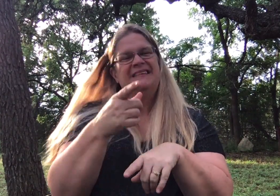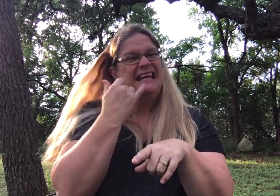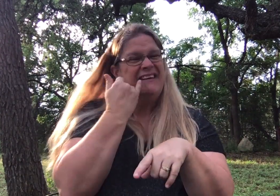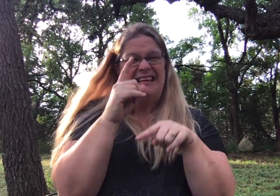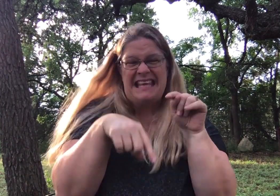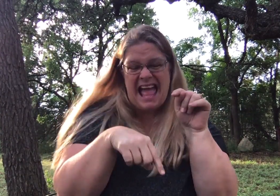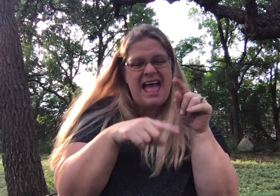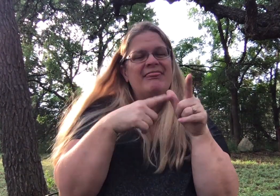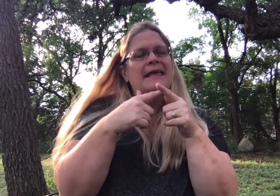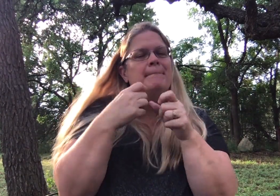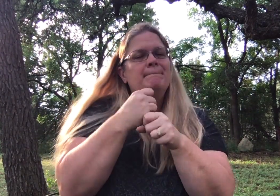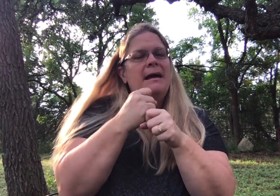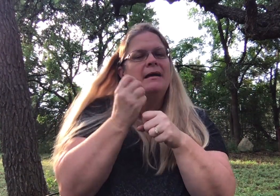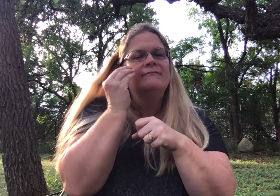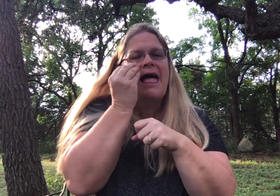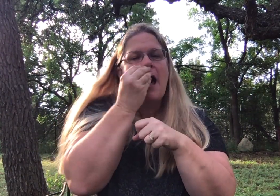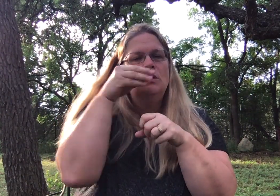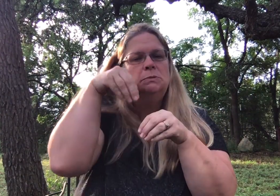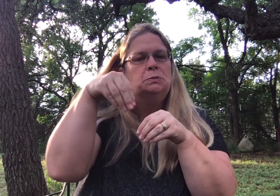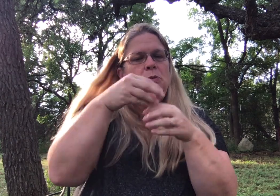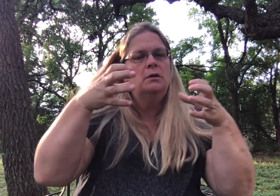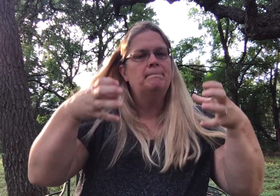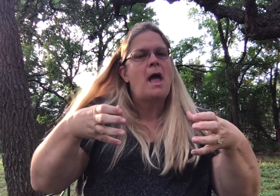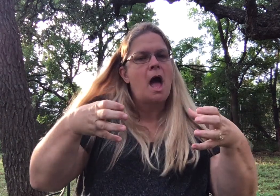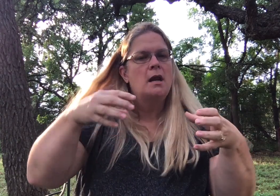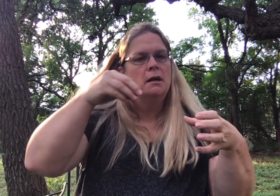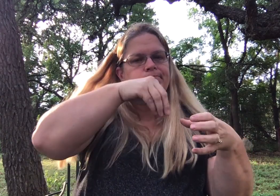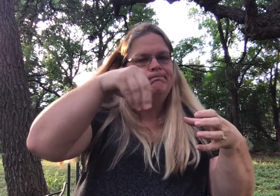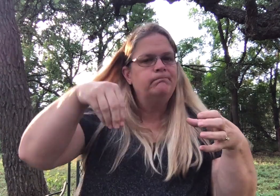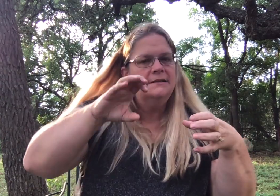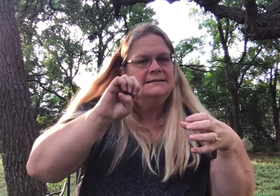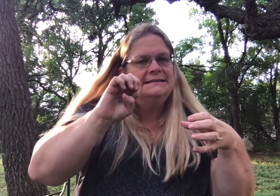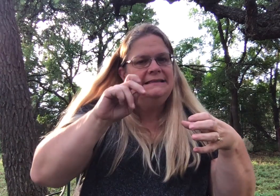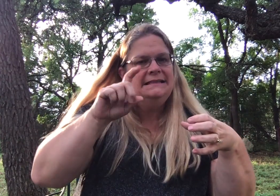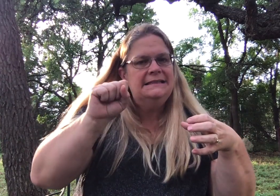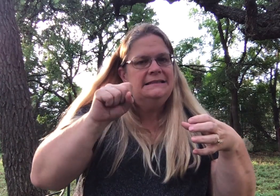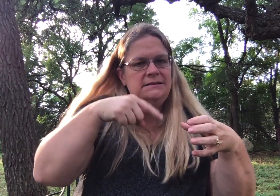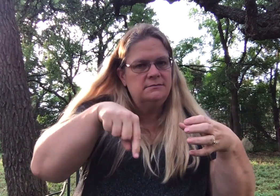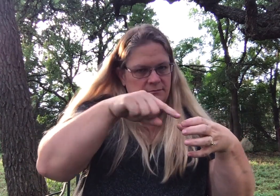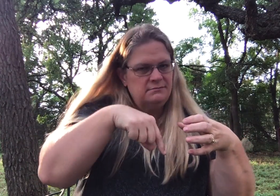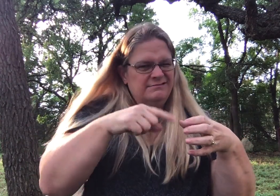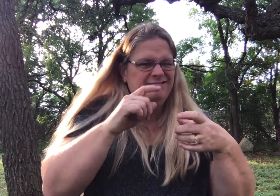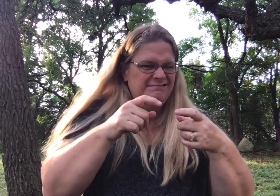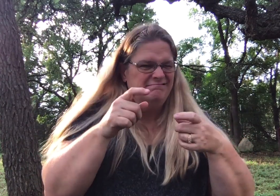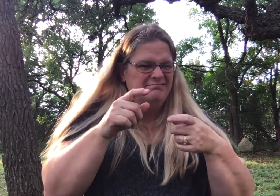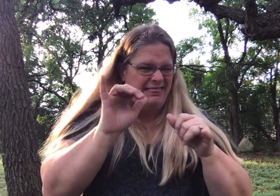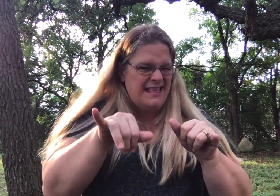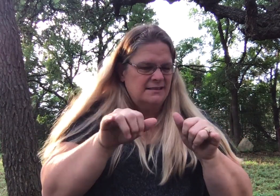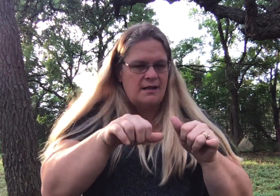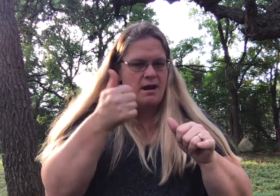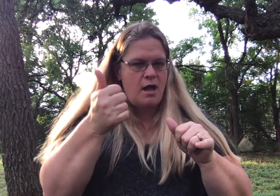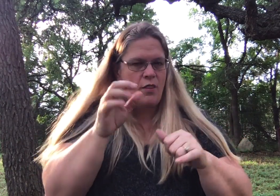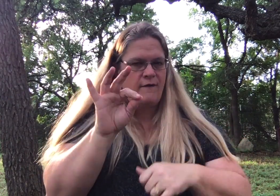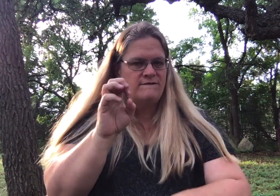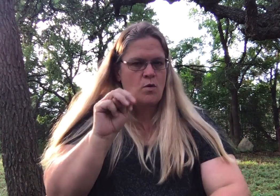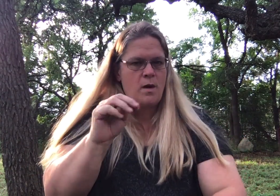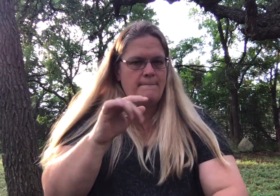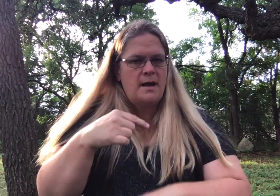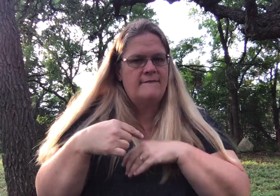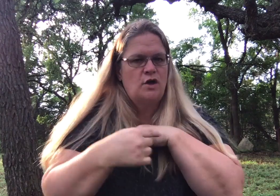And if you're unable to, you could also plant flowers in a pot together. Plant the seeds. That's another form of gardening.